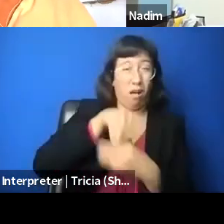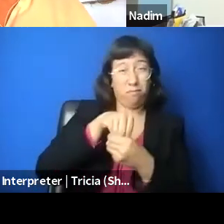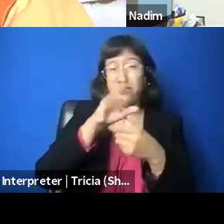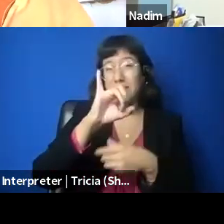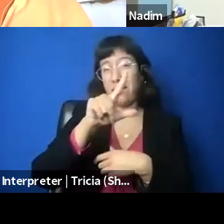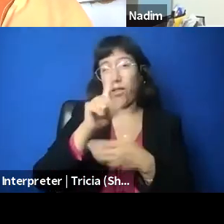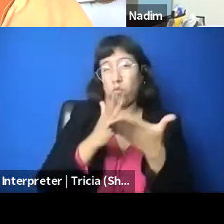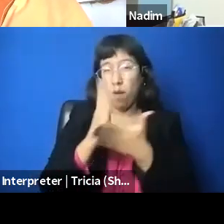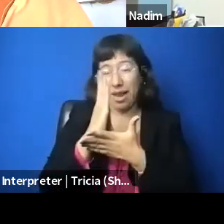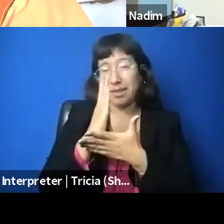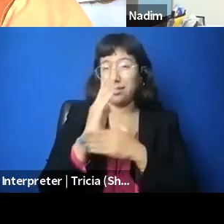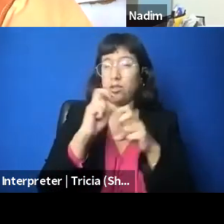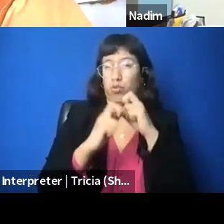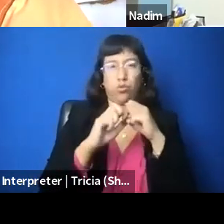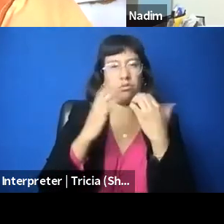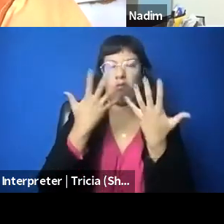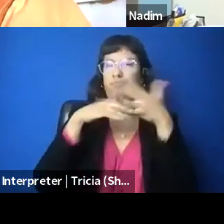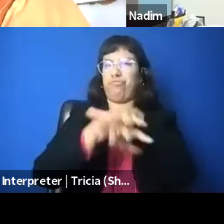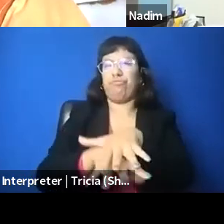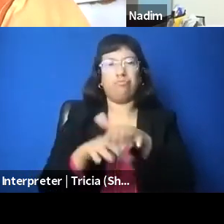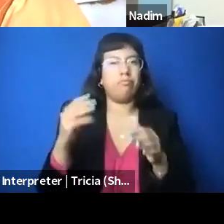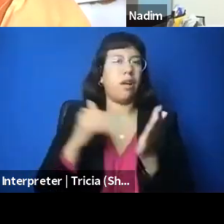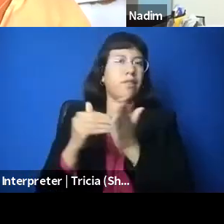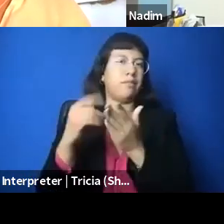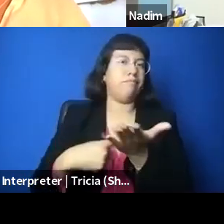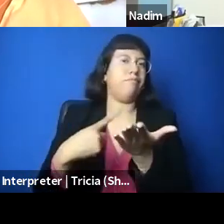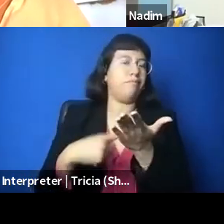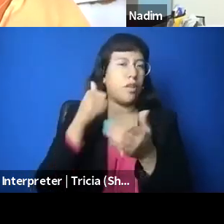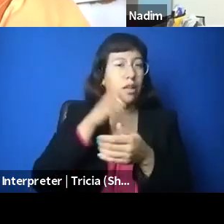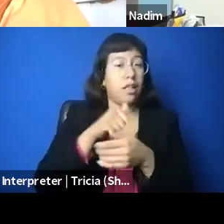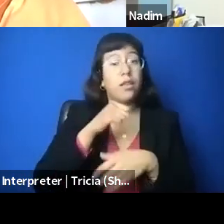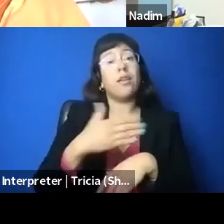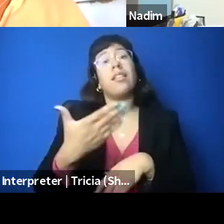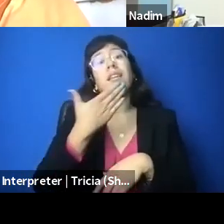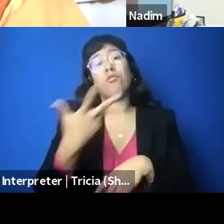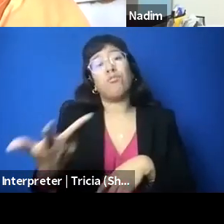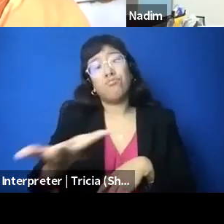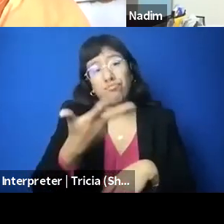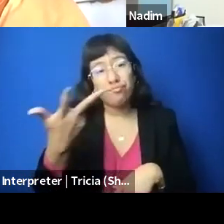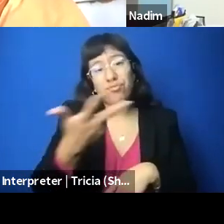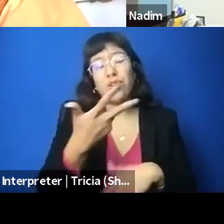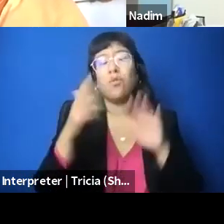Thank you so much. Thank you, Nadim, Radhika, Diala. Wonderful colleagues and amazing perspective.